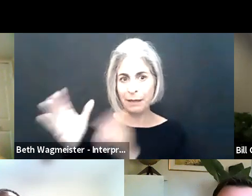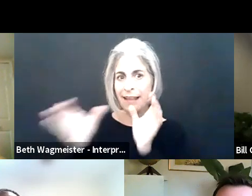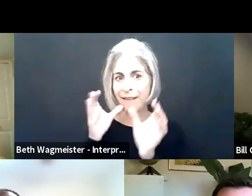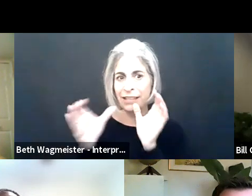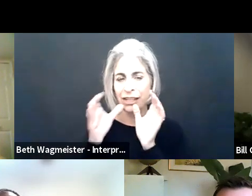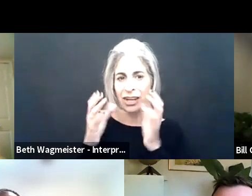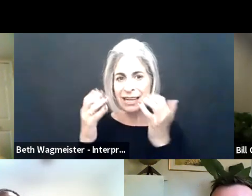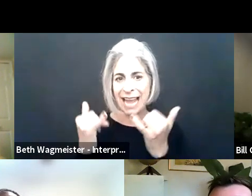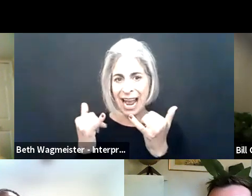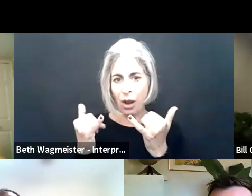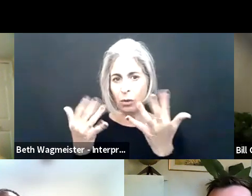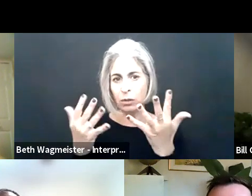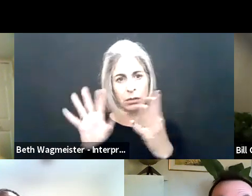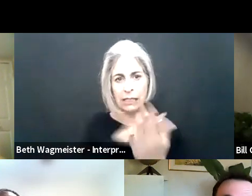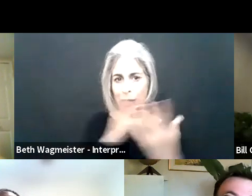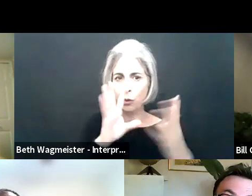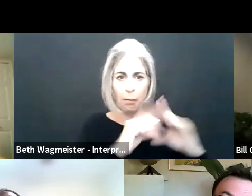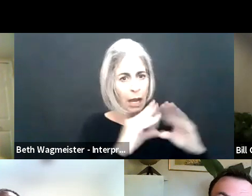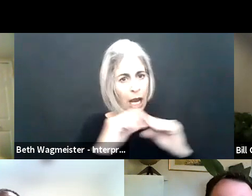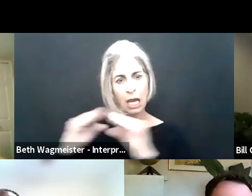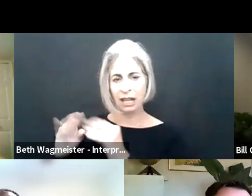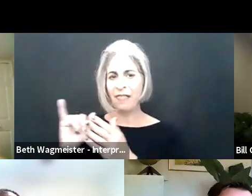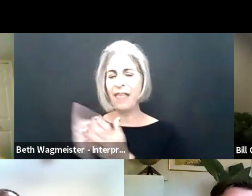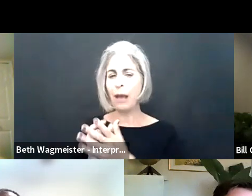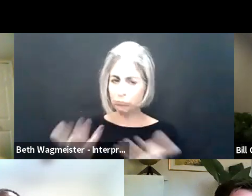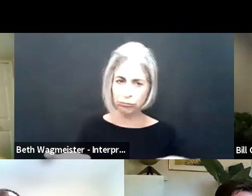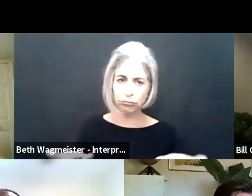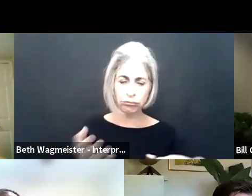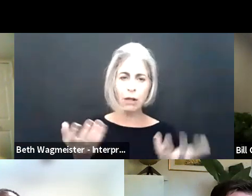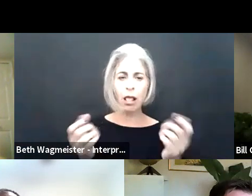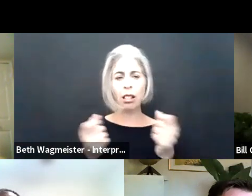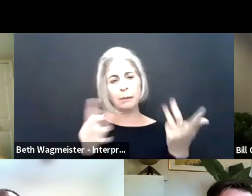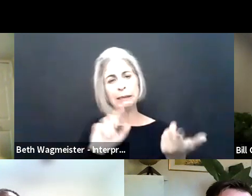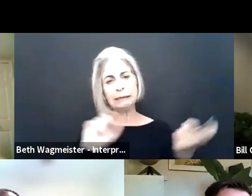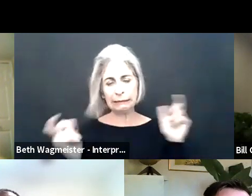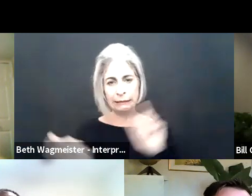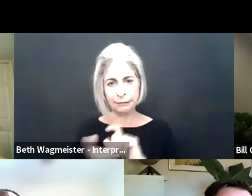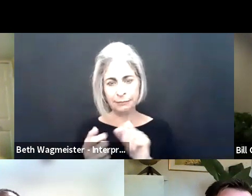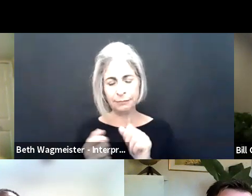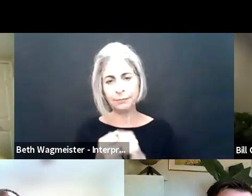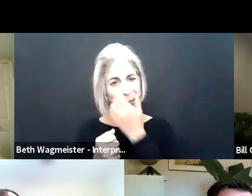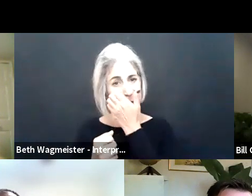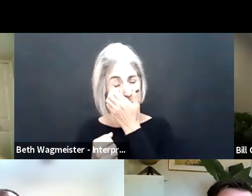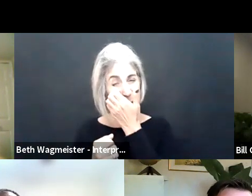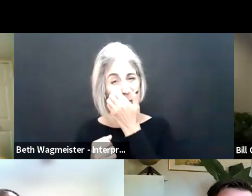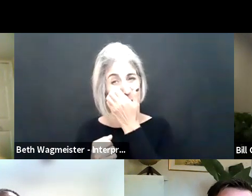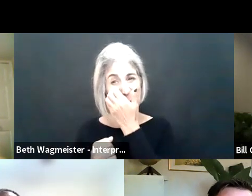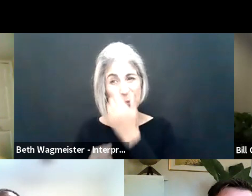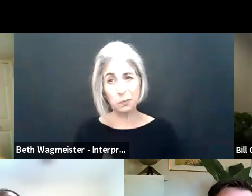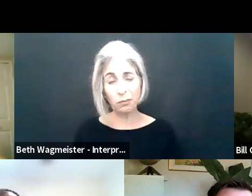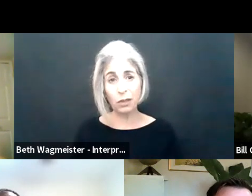that had some space are now, what would have been a five-minute conversation in the corridor is now shaped in meetings, ask so that was alluded to by the lady